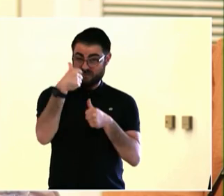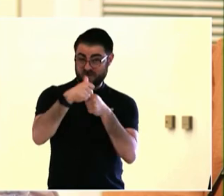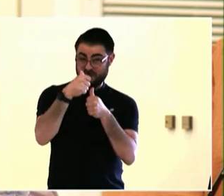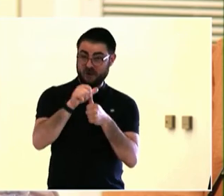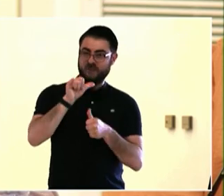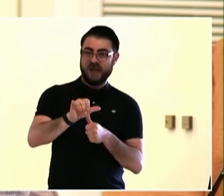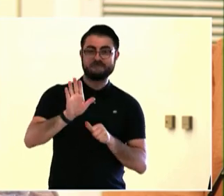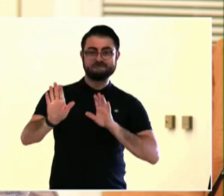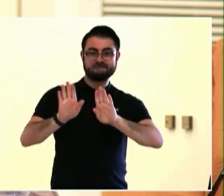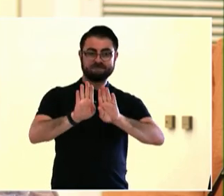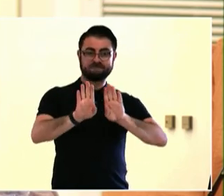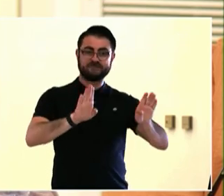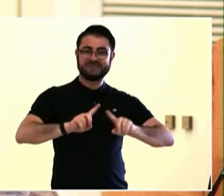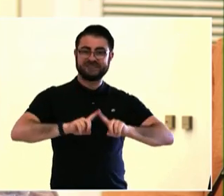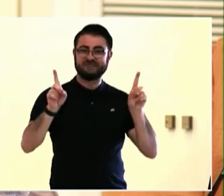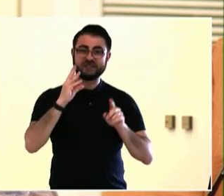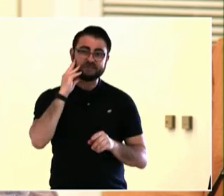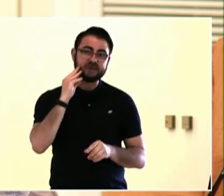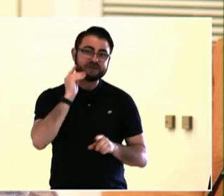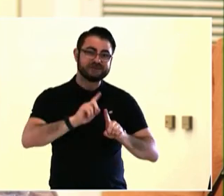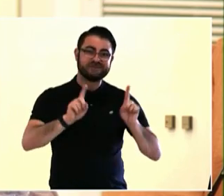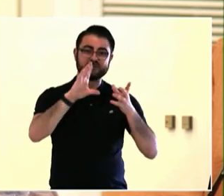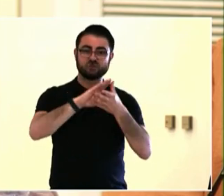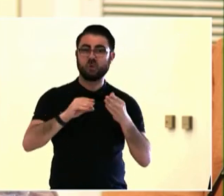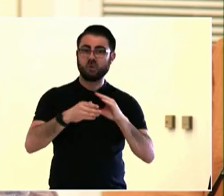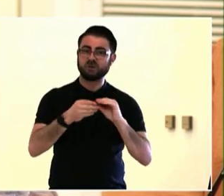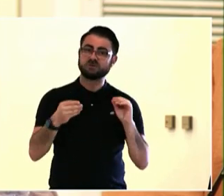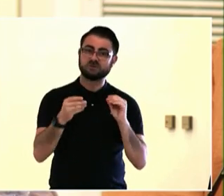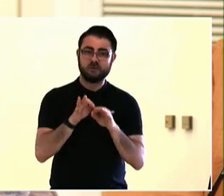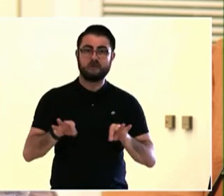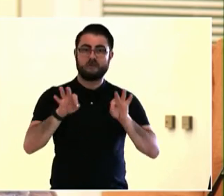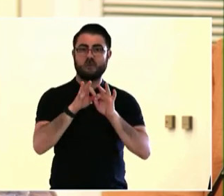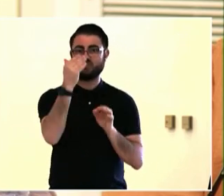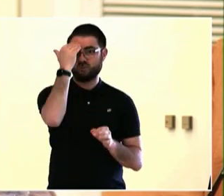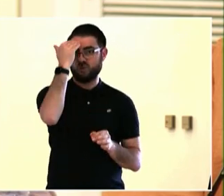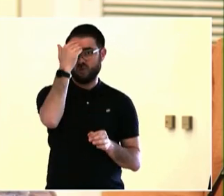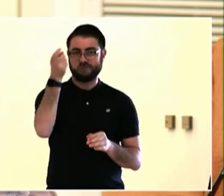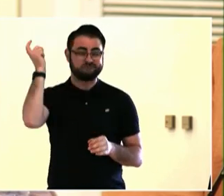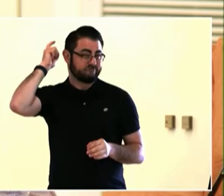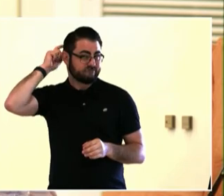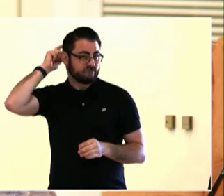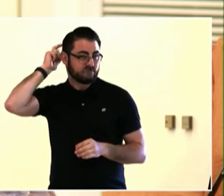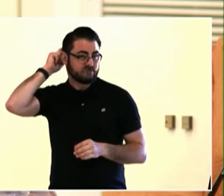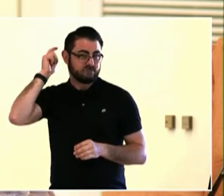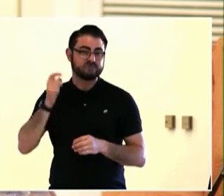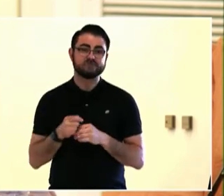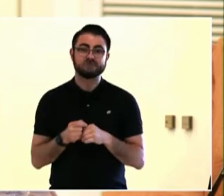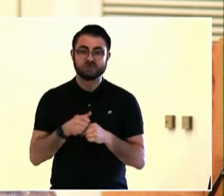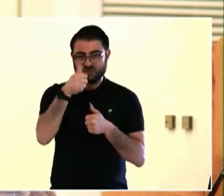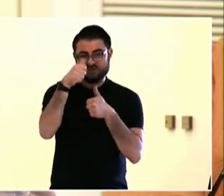The first is, future-oriented. So I think that the public